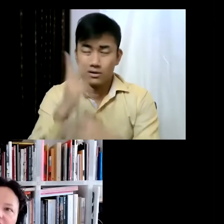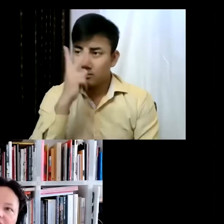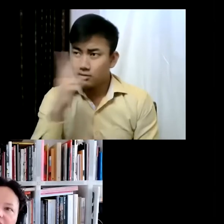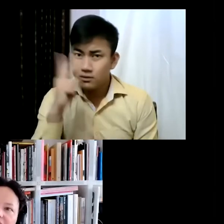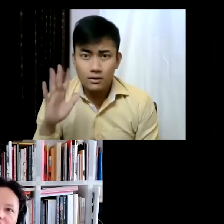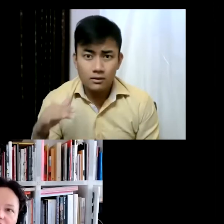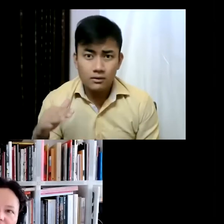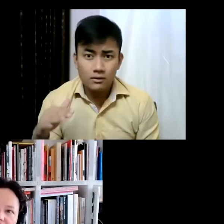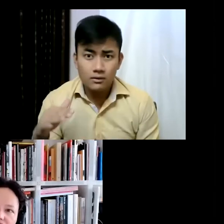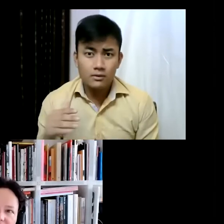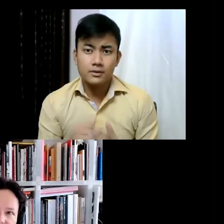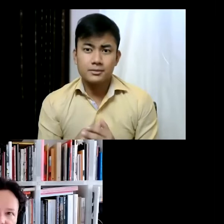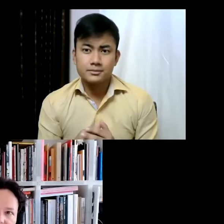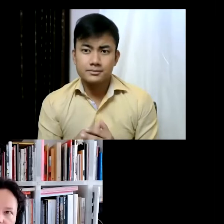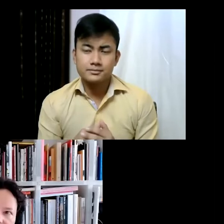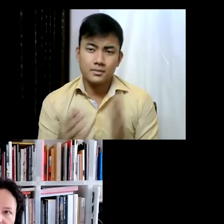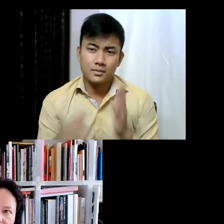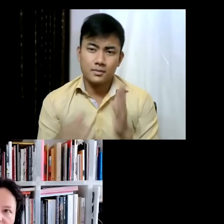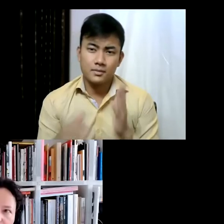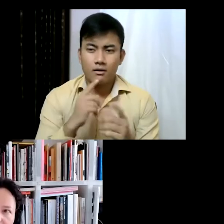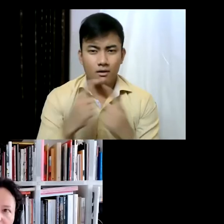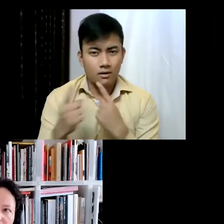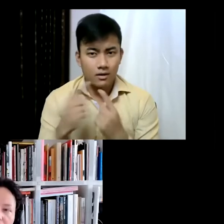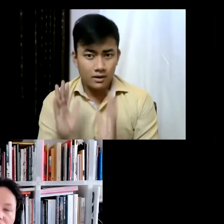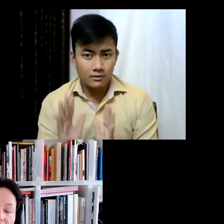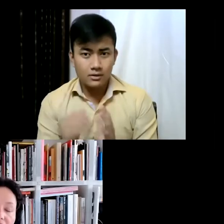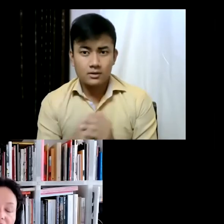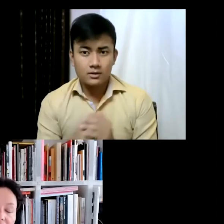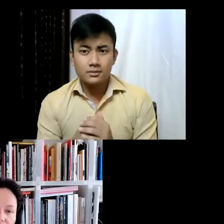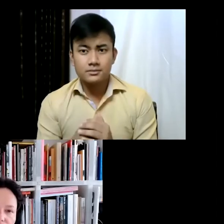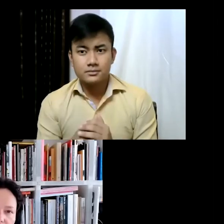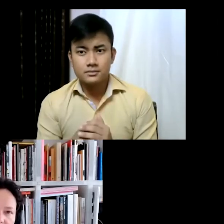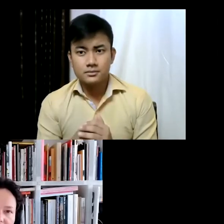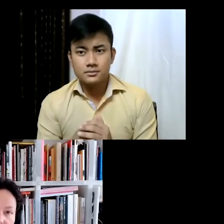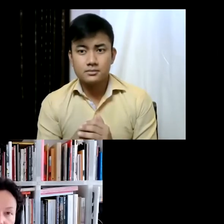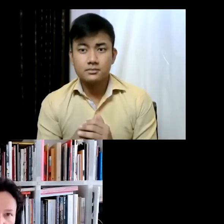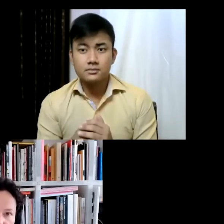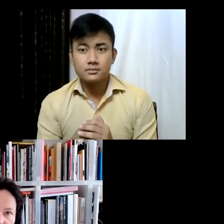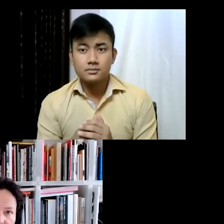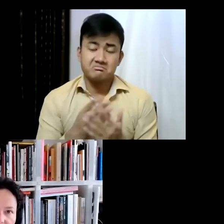the intimate conversations that I had with the artists were really extraordinarily important in